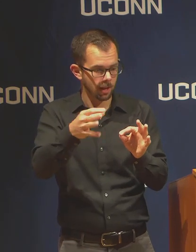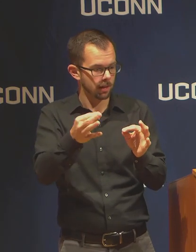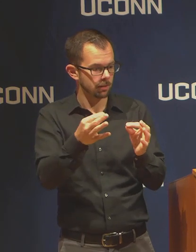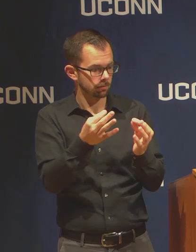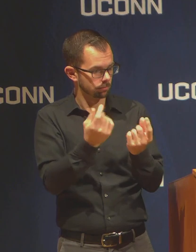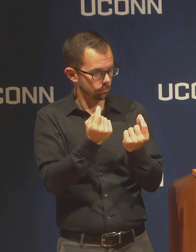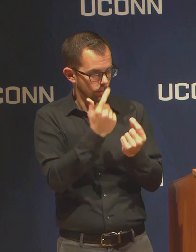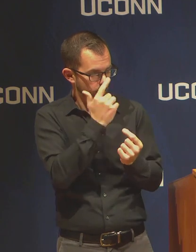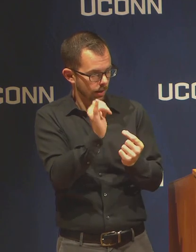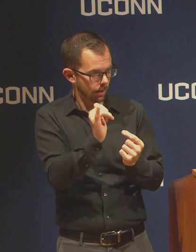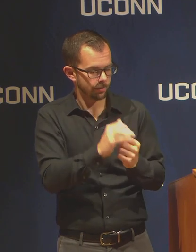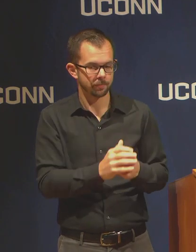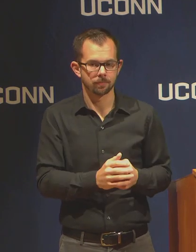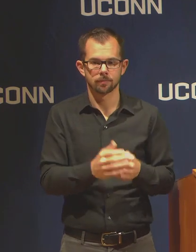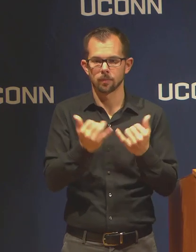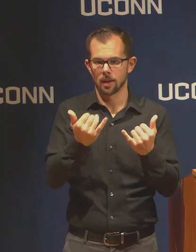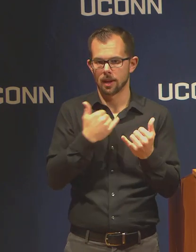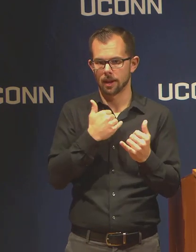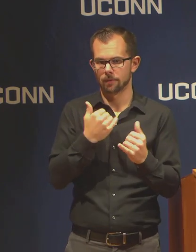VPR Michelle Williams will be coming up,